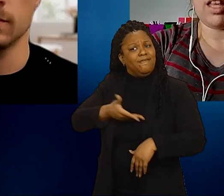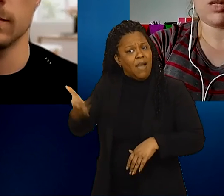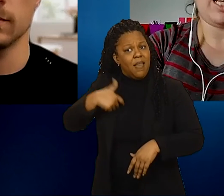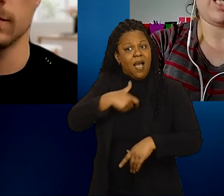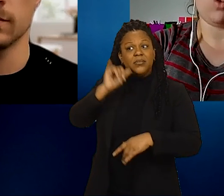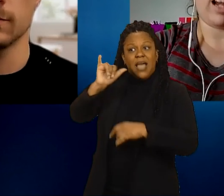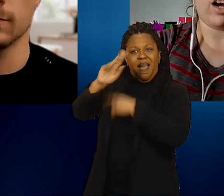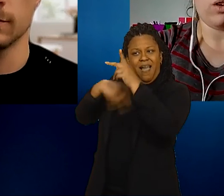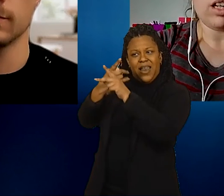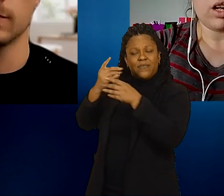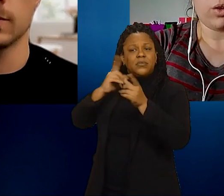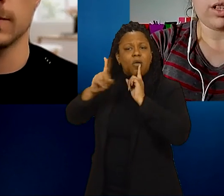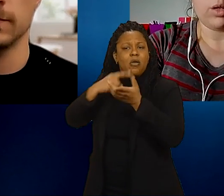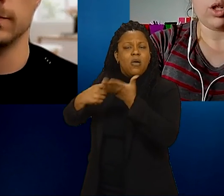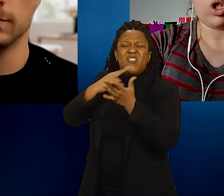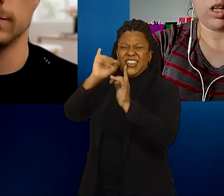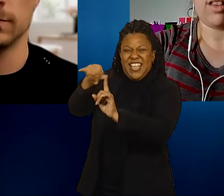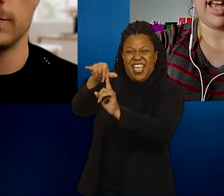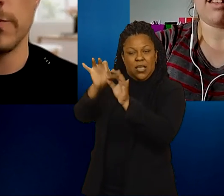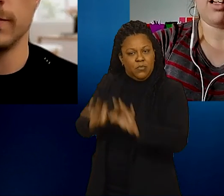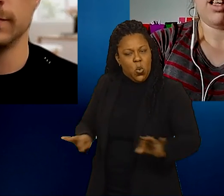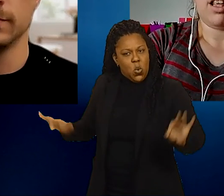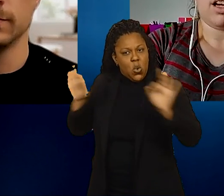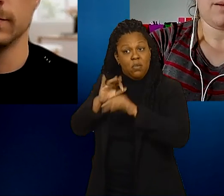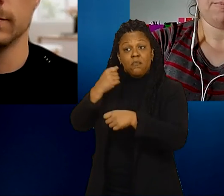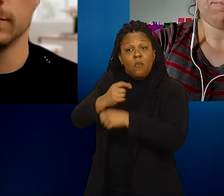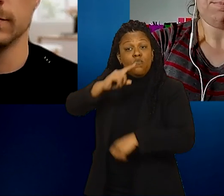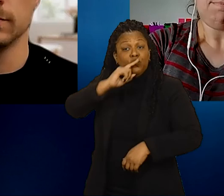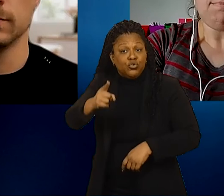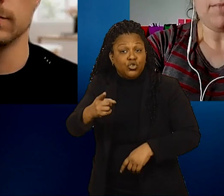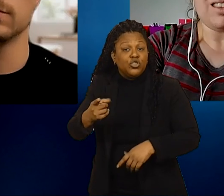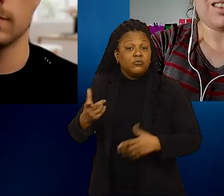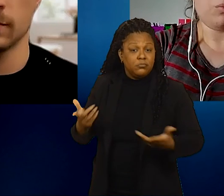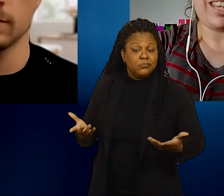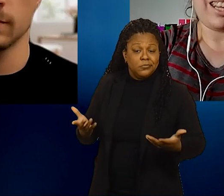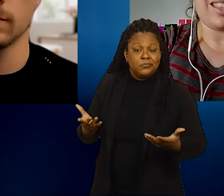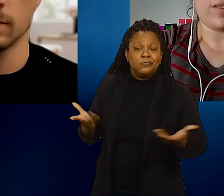that we need to do right now in order to ensure that we can get this fixed